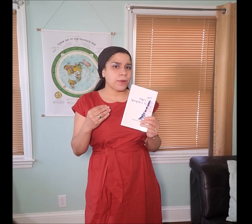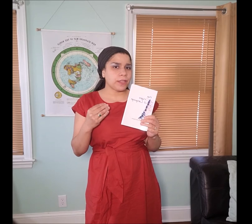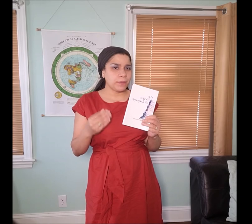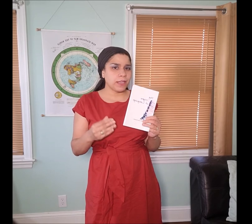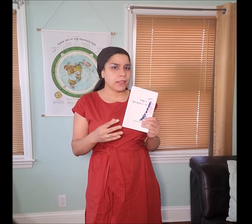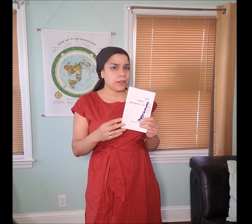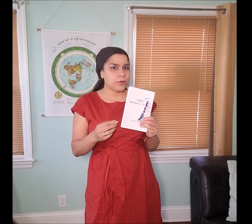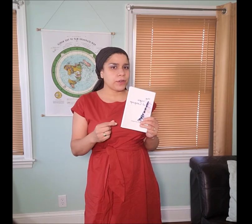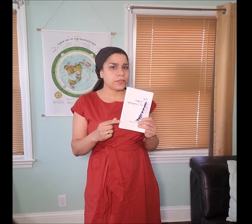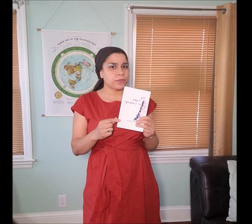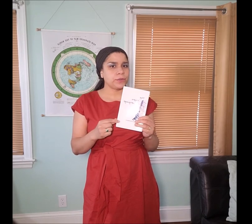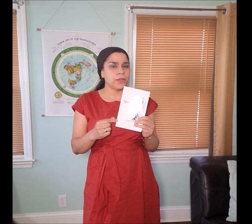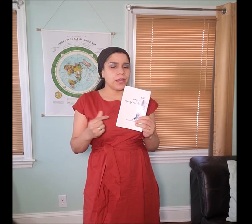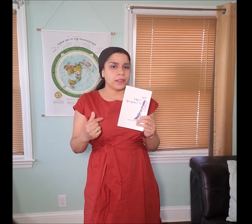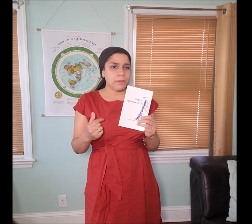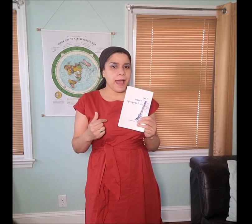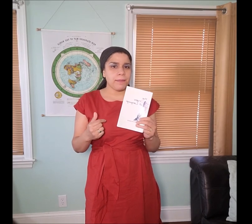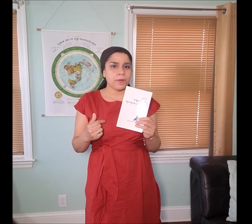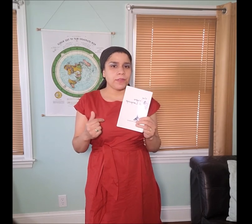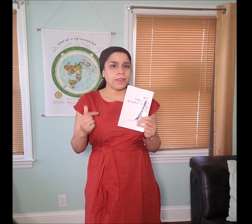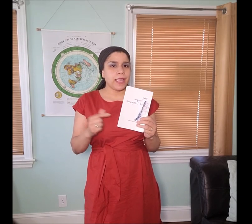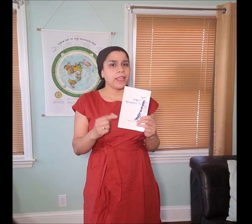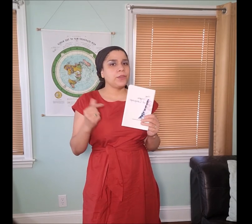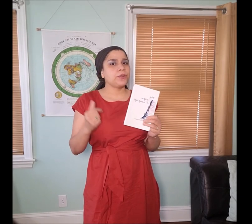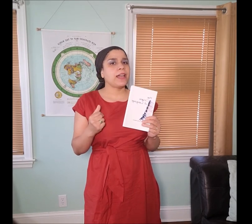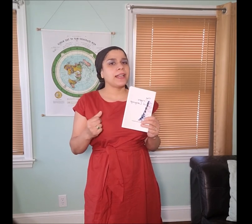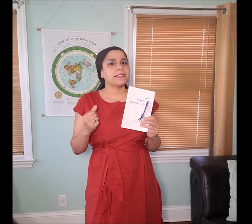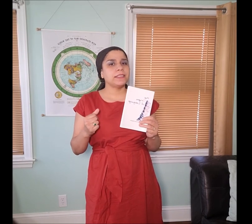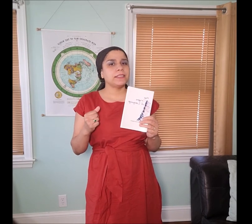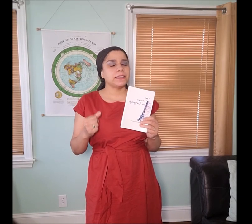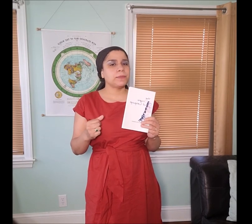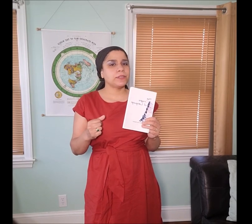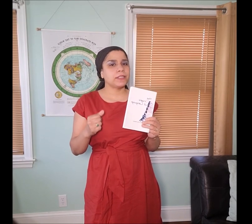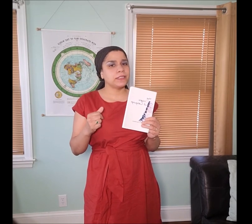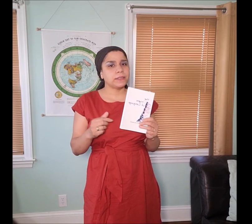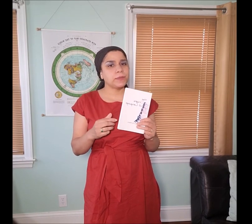in the beginning, according to the bible, they utilized these symbols and these symbols